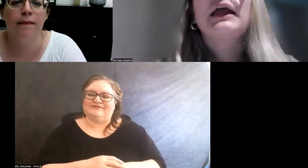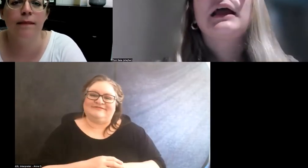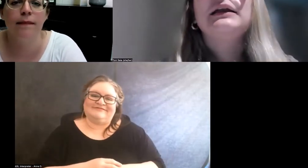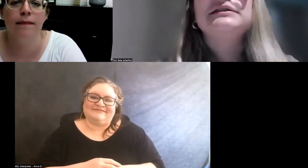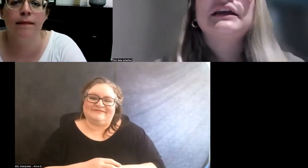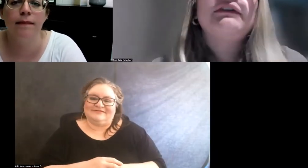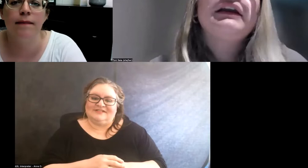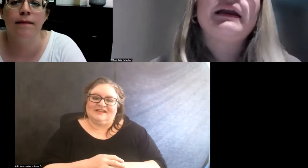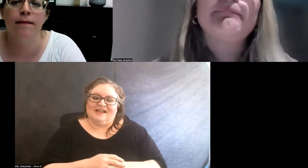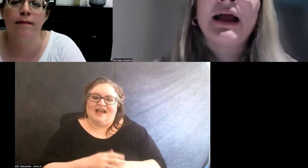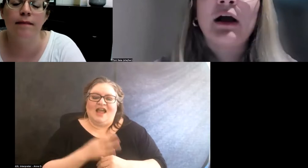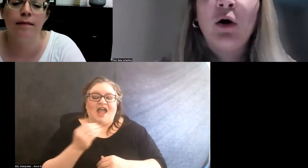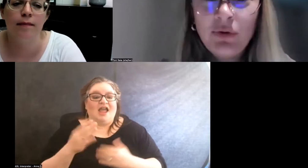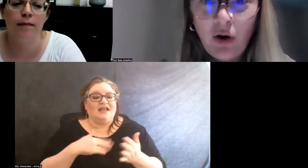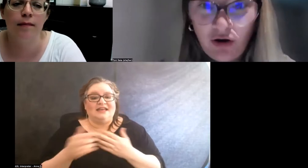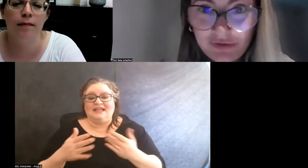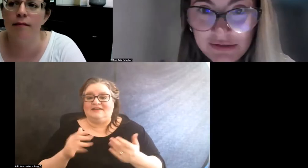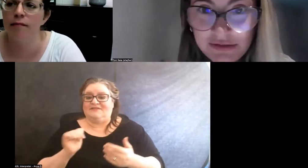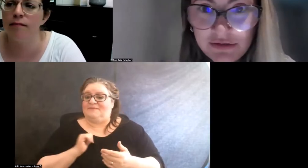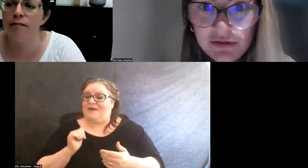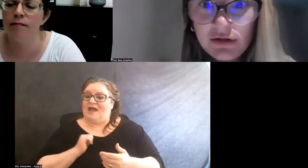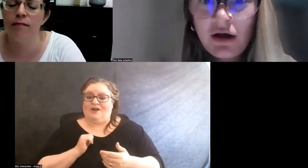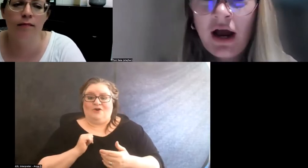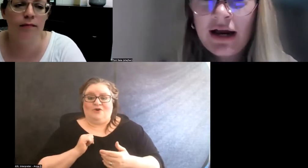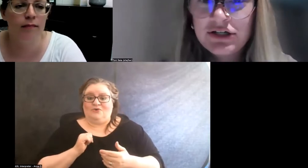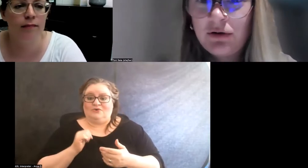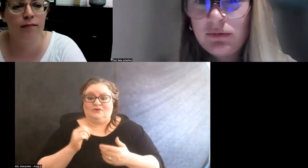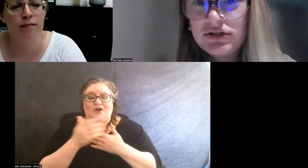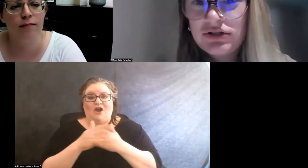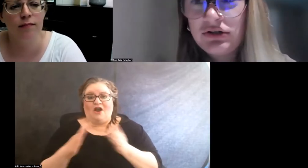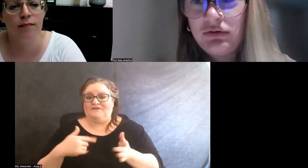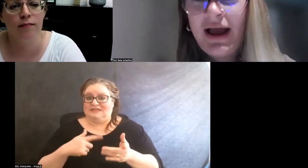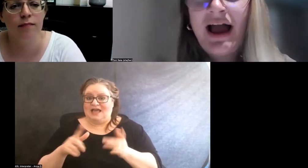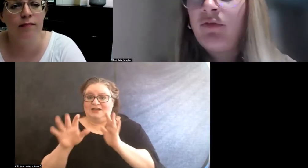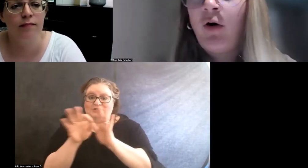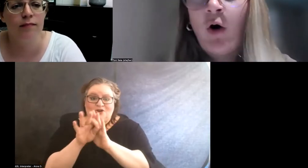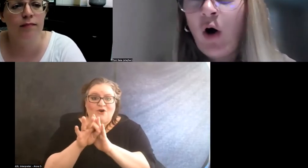And even in my own office, I chose to have all artwork